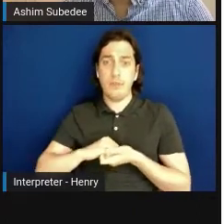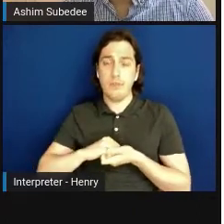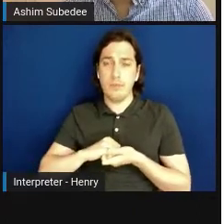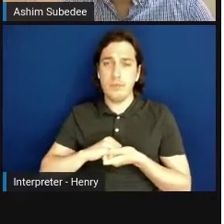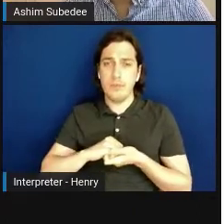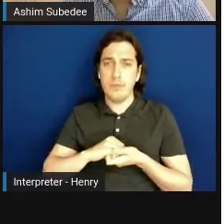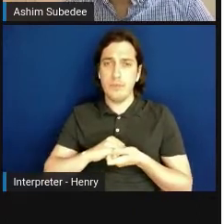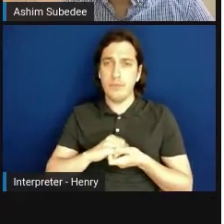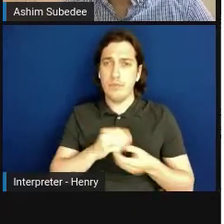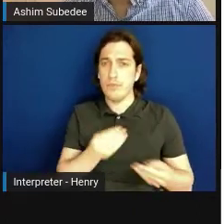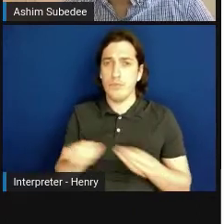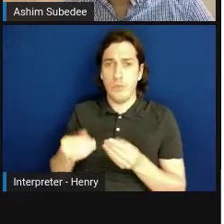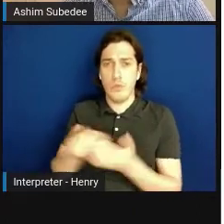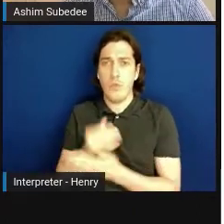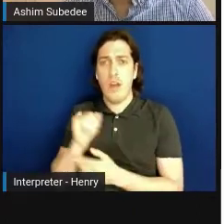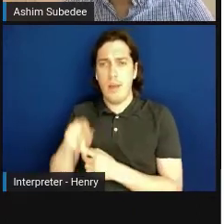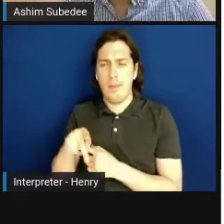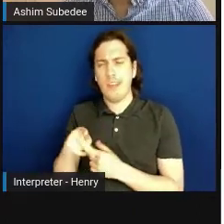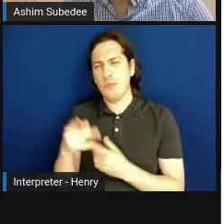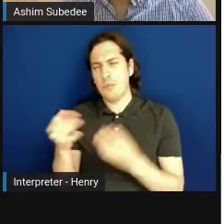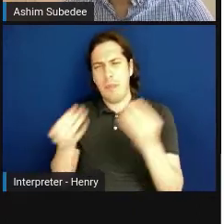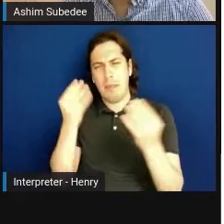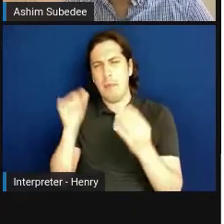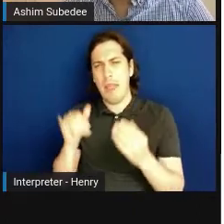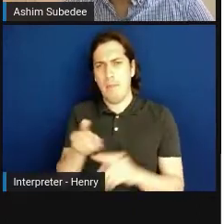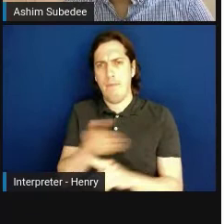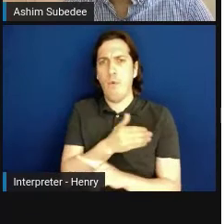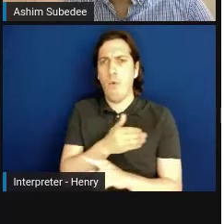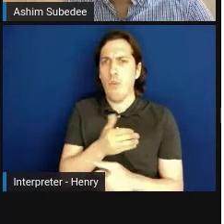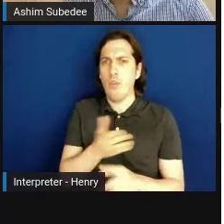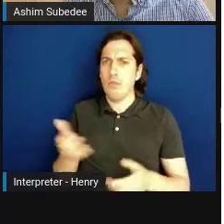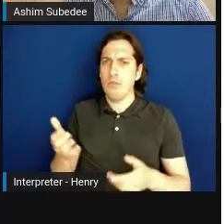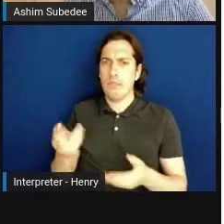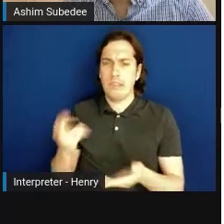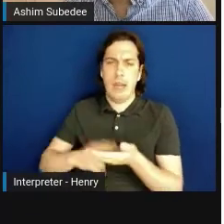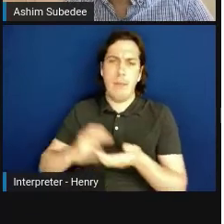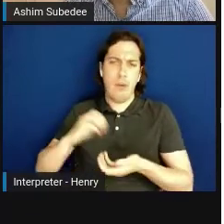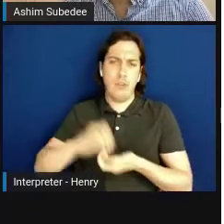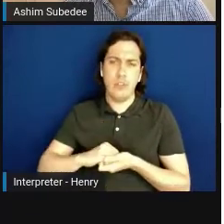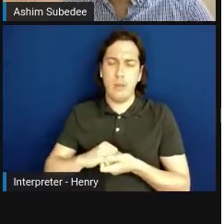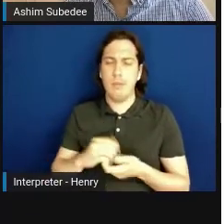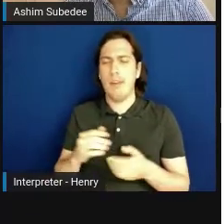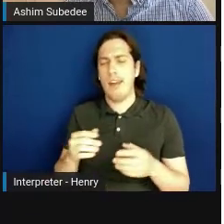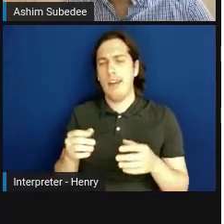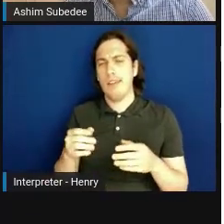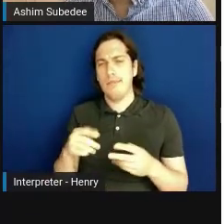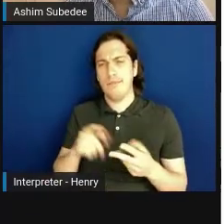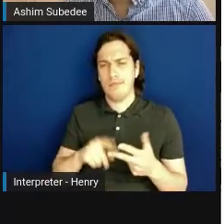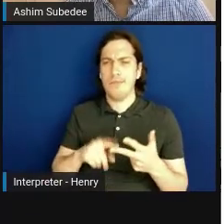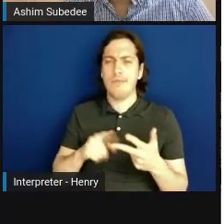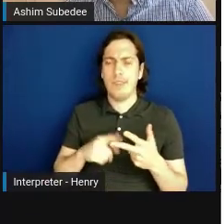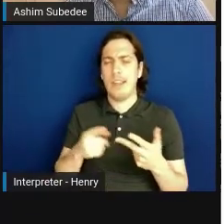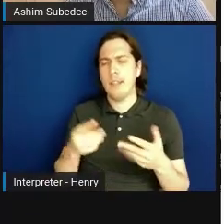so it's something to think about before you get into a partnership. And it's really important to have clear communication of roles and expectations.